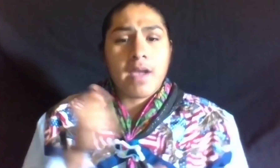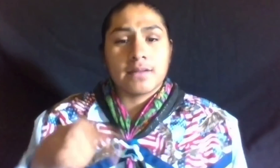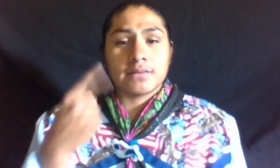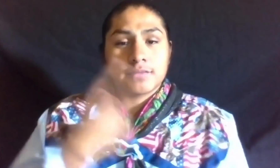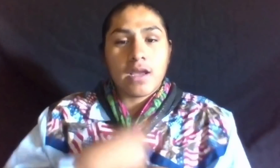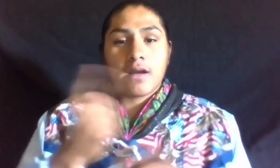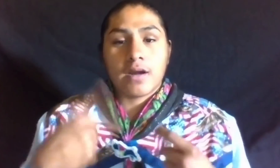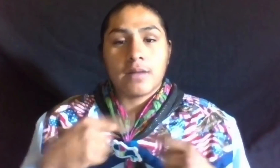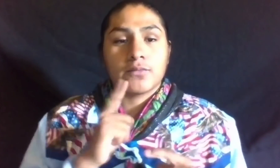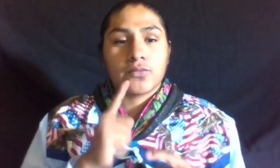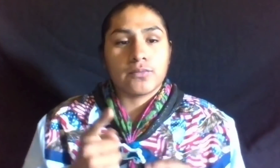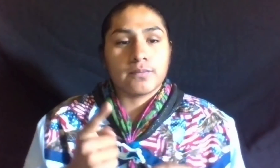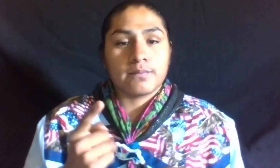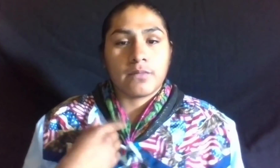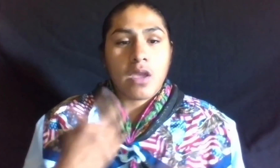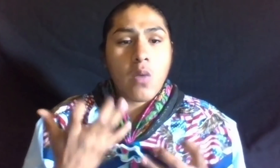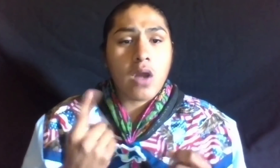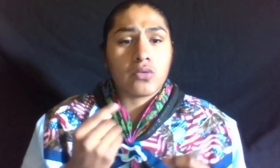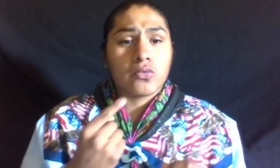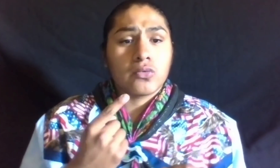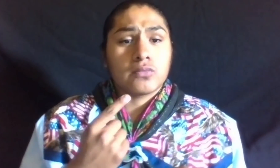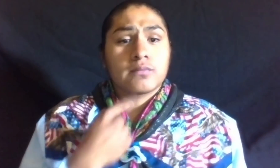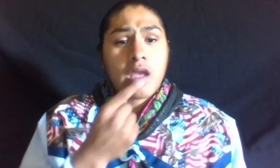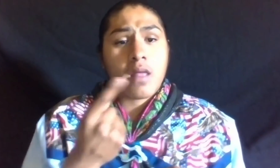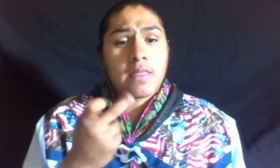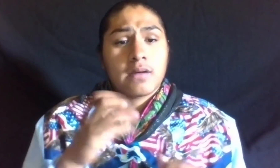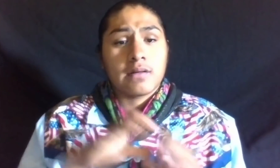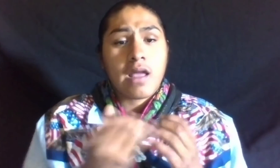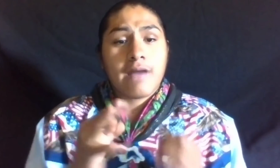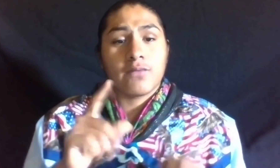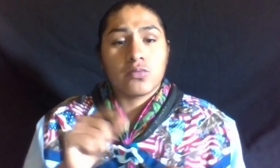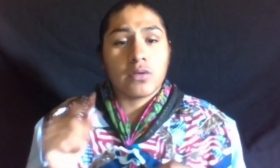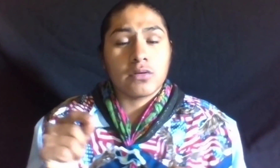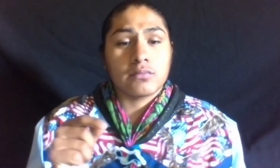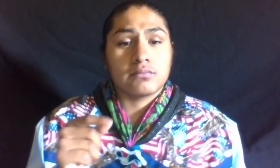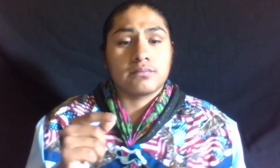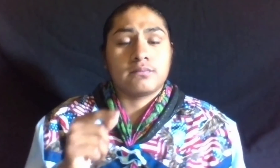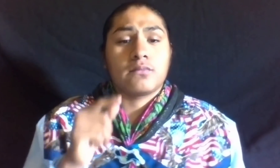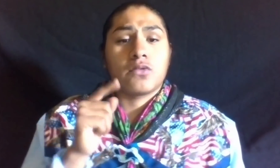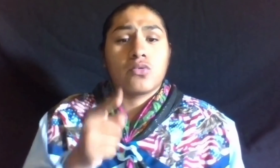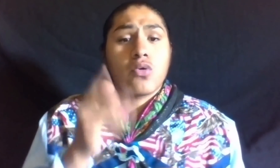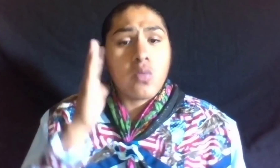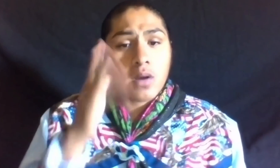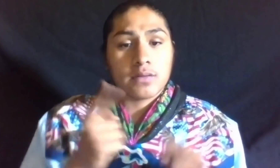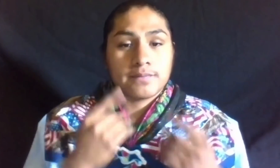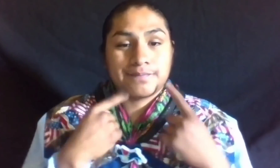WE MADE THIS COME TRUE, I WANT TO TELL THE CLASS OF 2020,